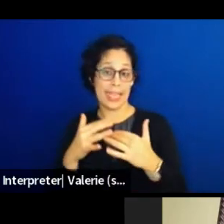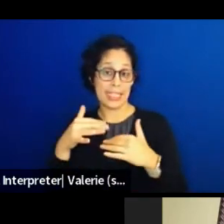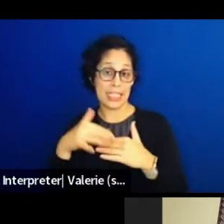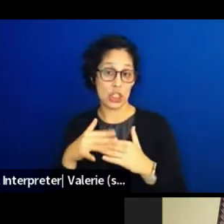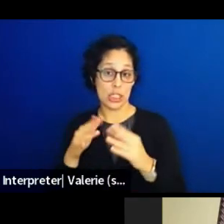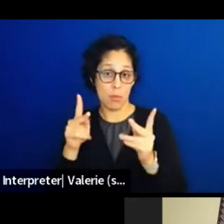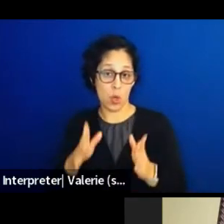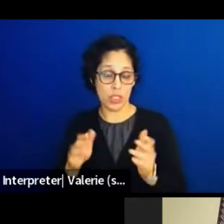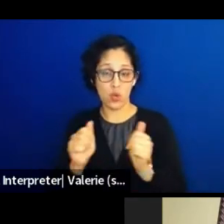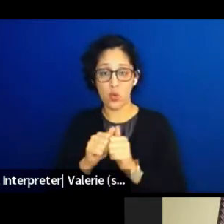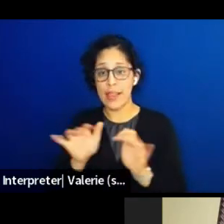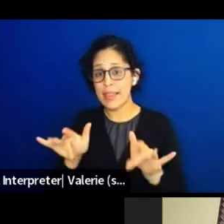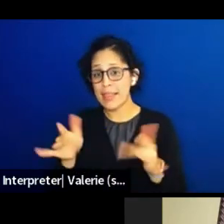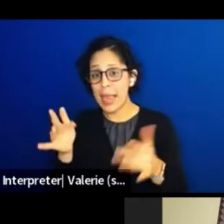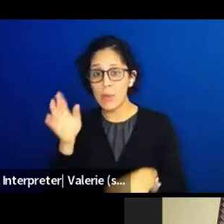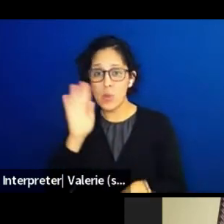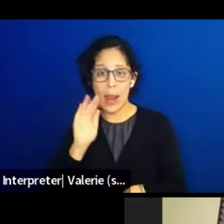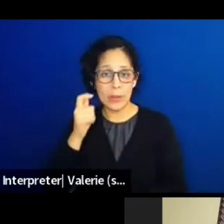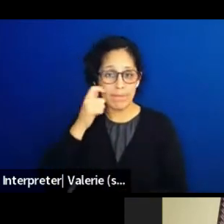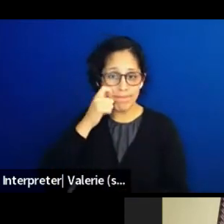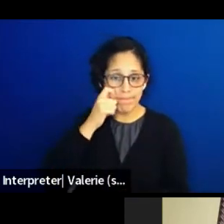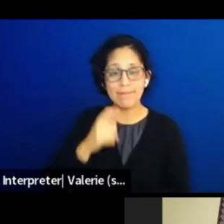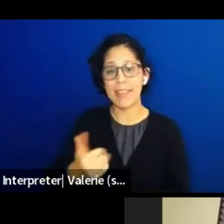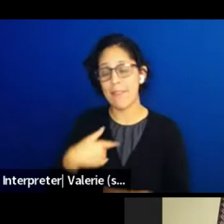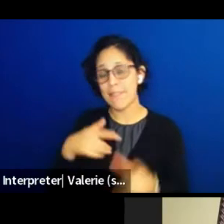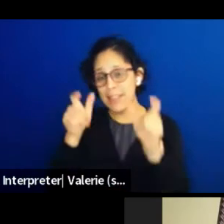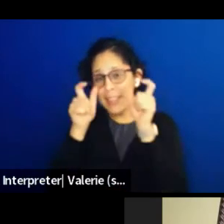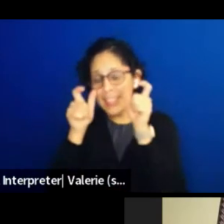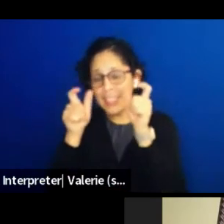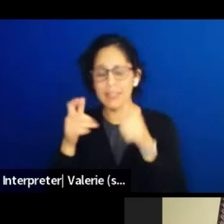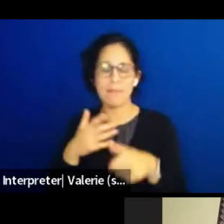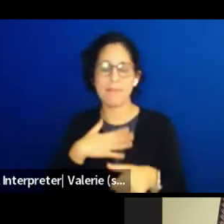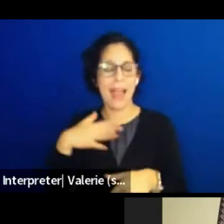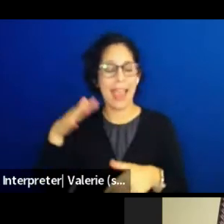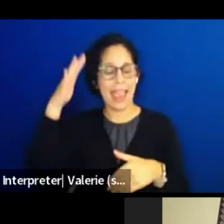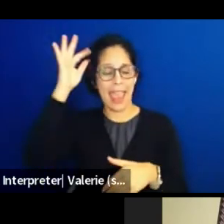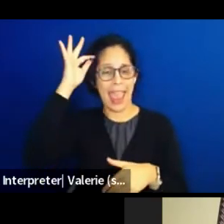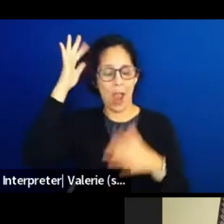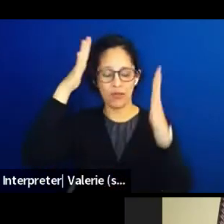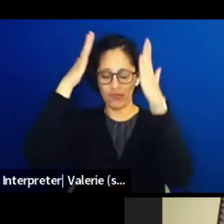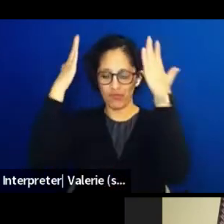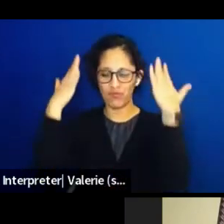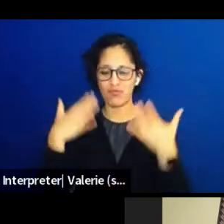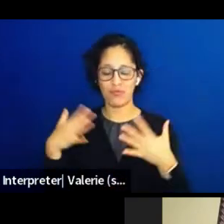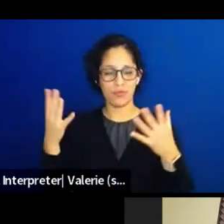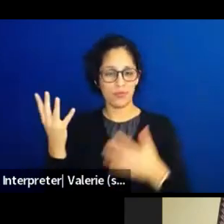I'm wearing glasses, my long beautiful hair is pulled back in a ponytail.